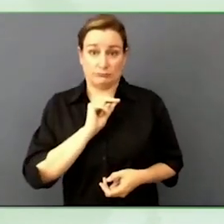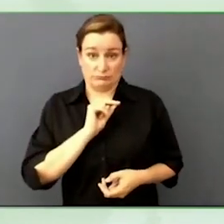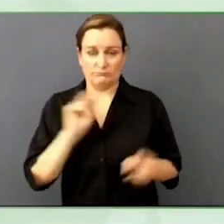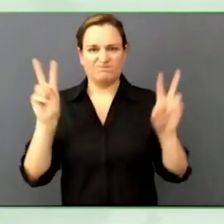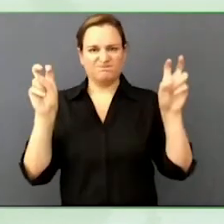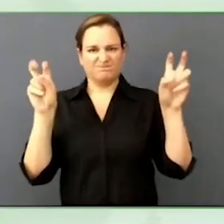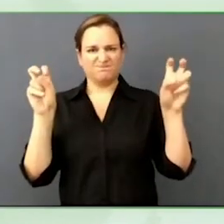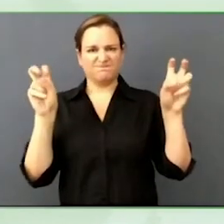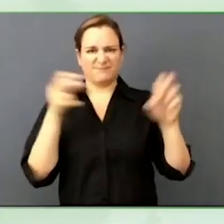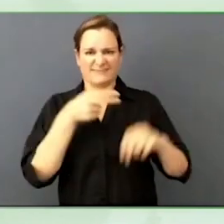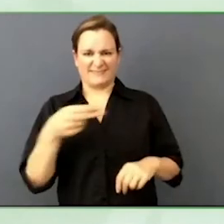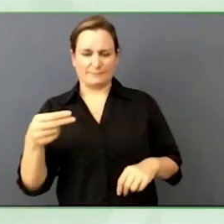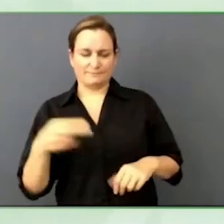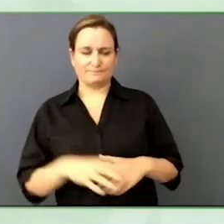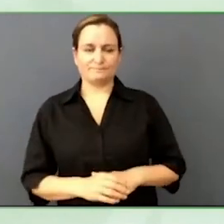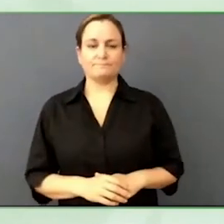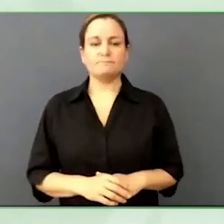It is not true.